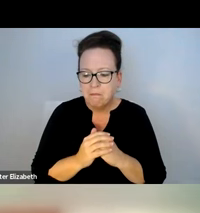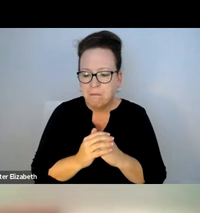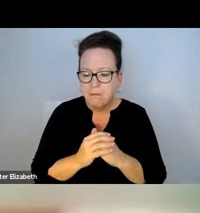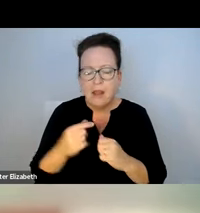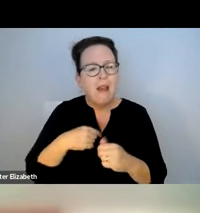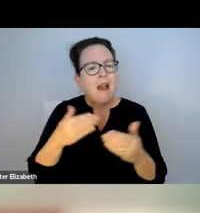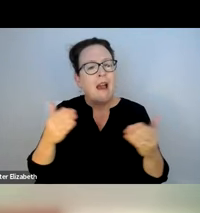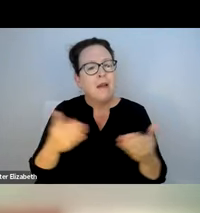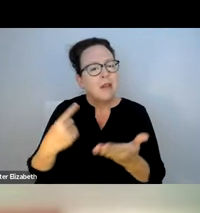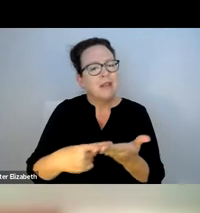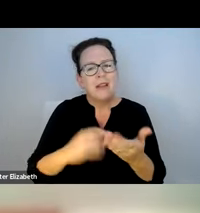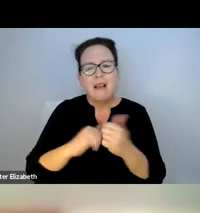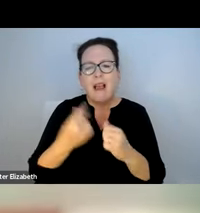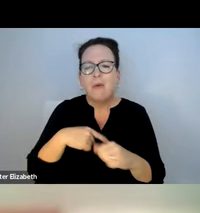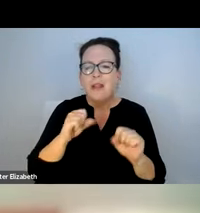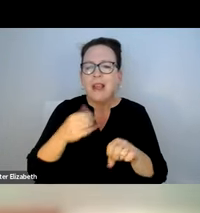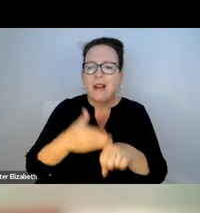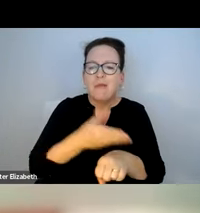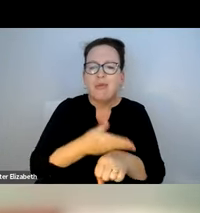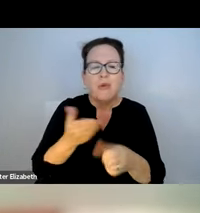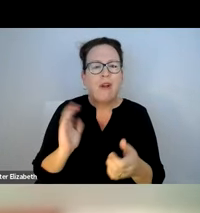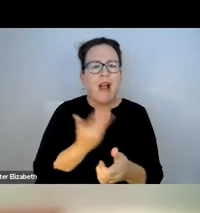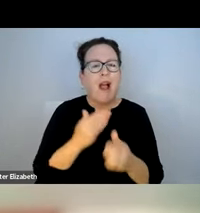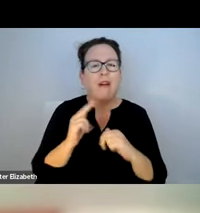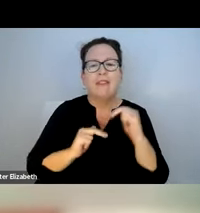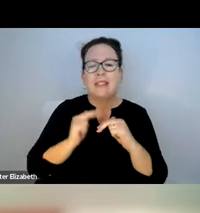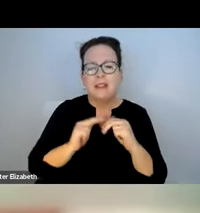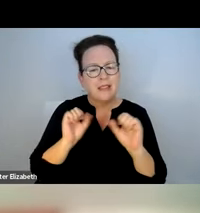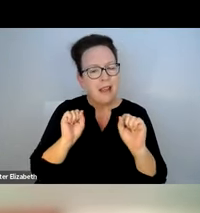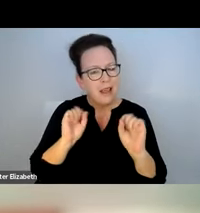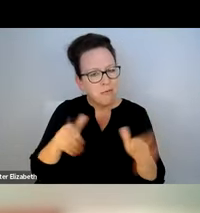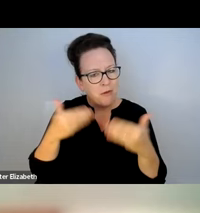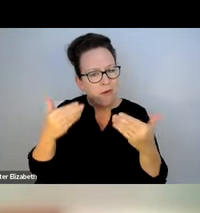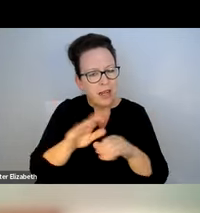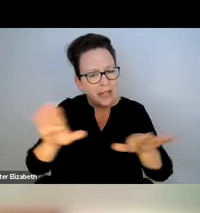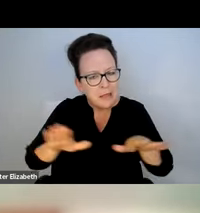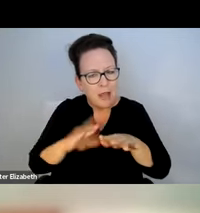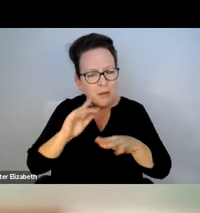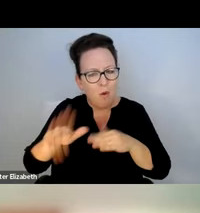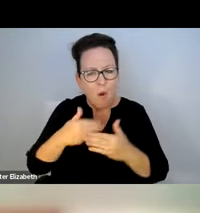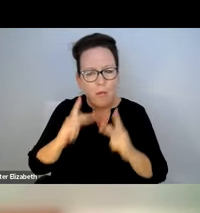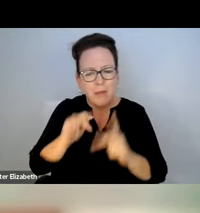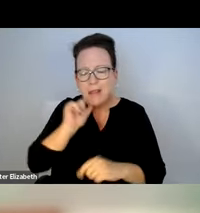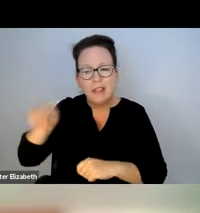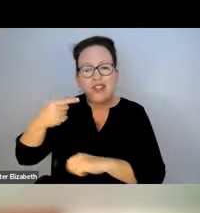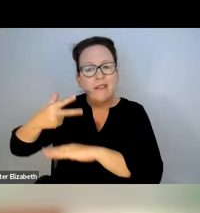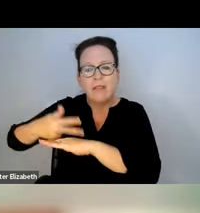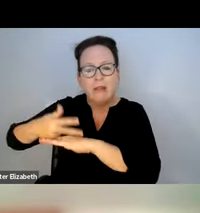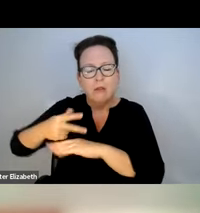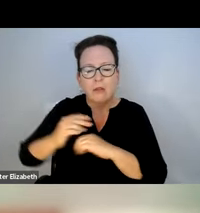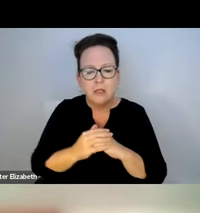AS YOU ALL KNOW, THERE'S A COMMITMENT FROM THE DEPARTMENT TO IMPROVE OUR FACILITIES WHERE WE PROVIDE THE SPACE FOR